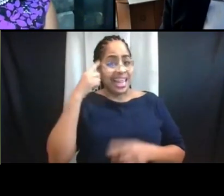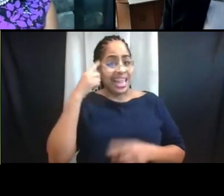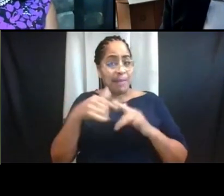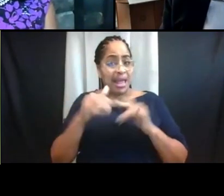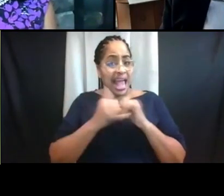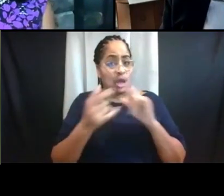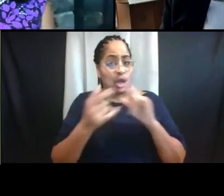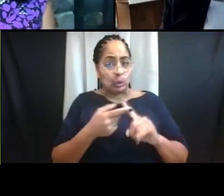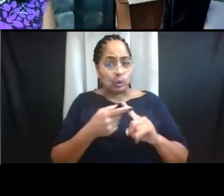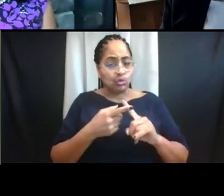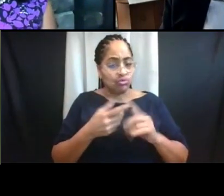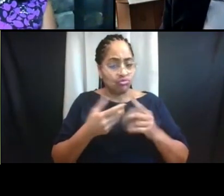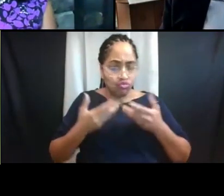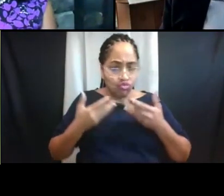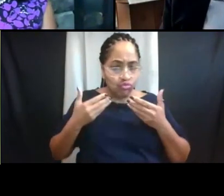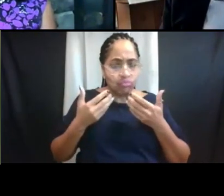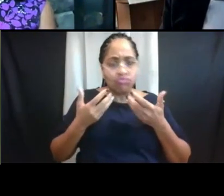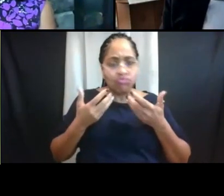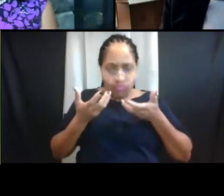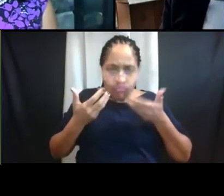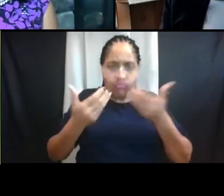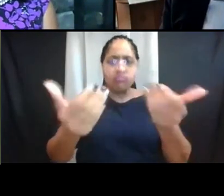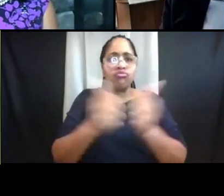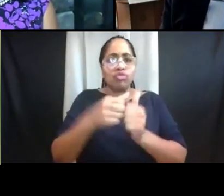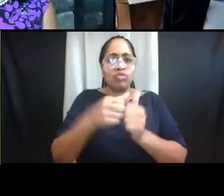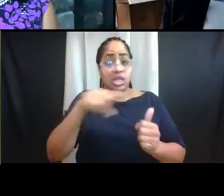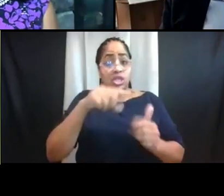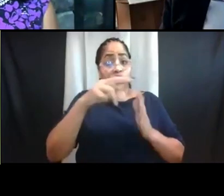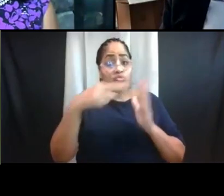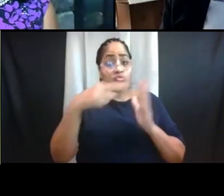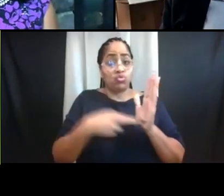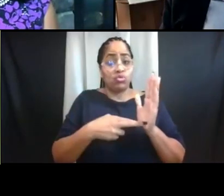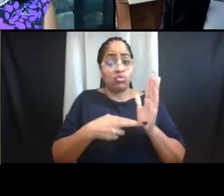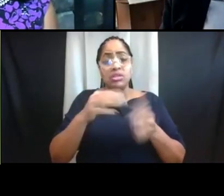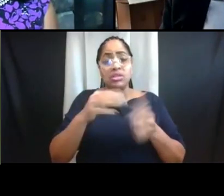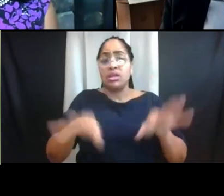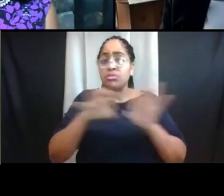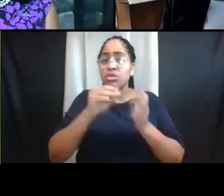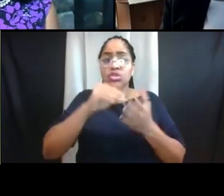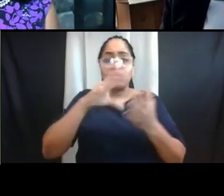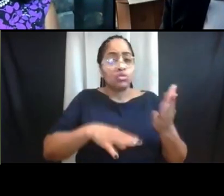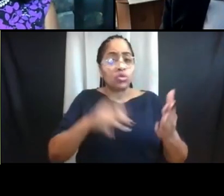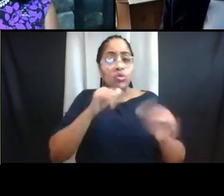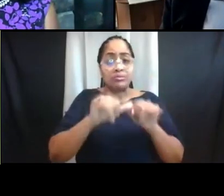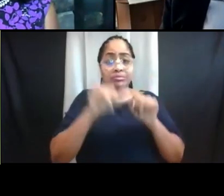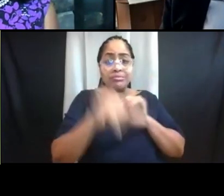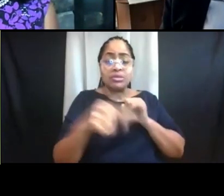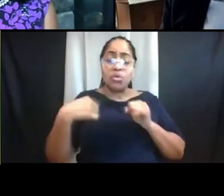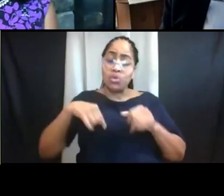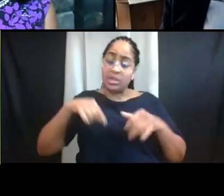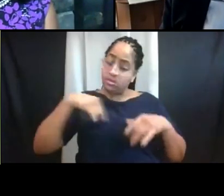it's really important for students who do remain to know that we're gonna emphasize a strict enforcement